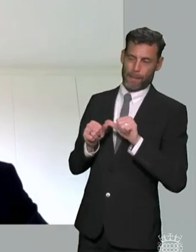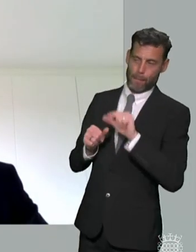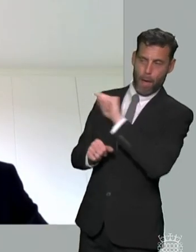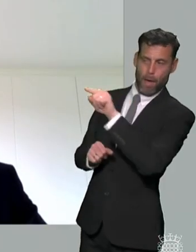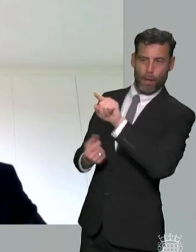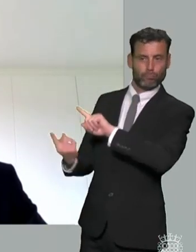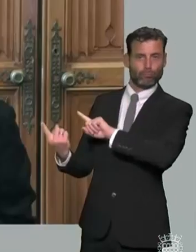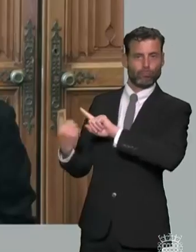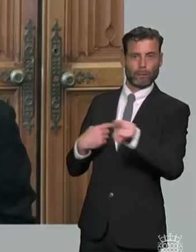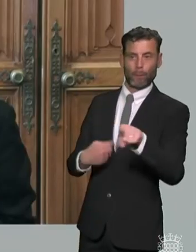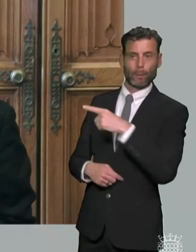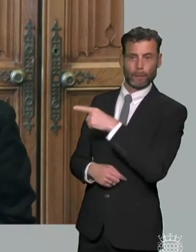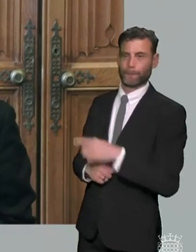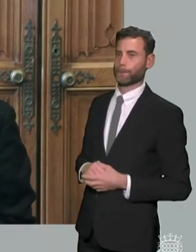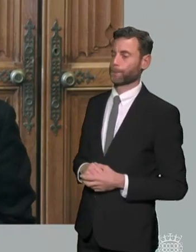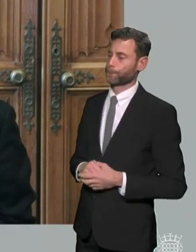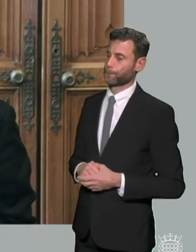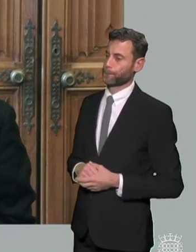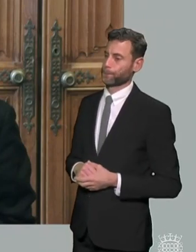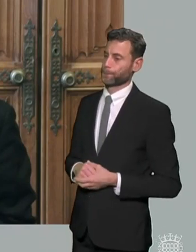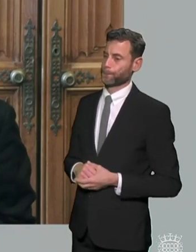your hand up i would like to answer this if you could just let me know on the screen um